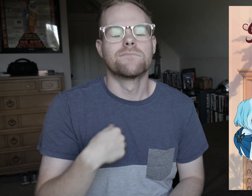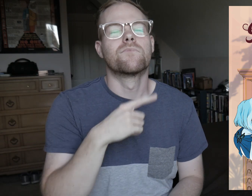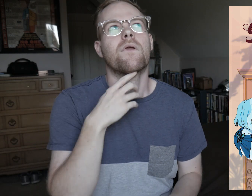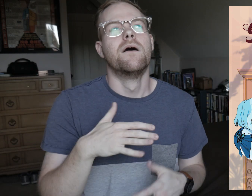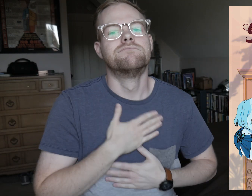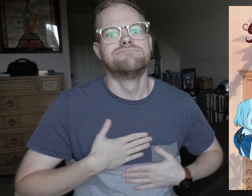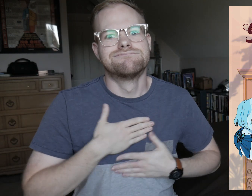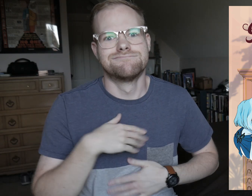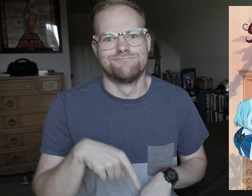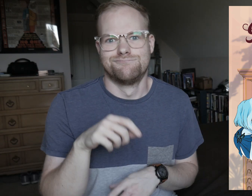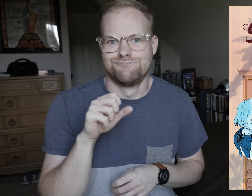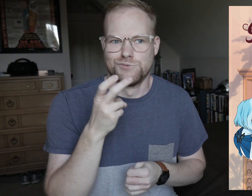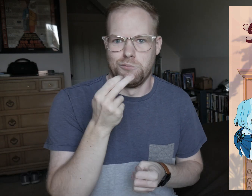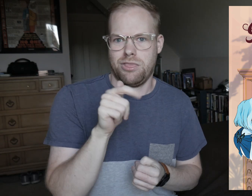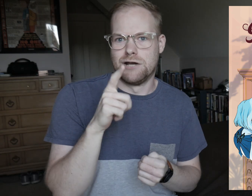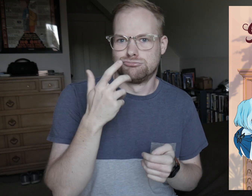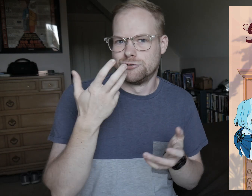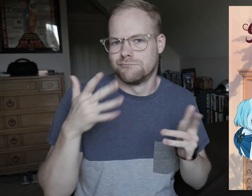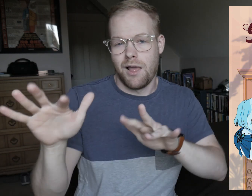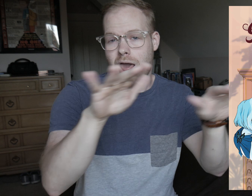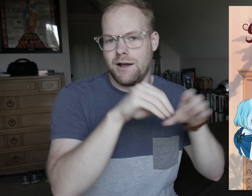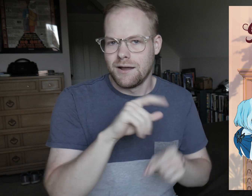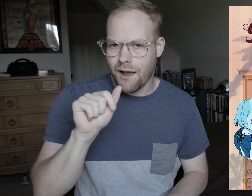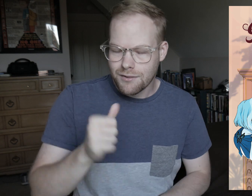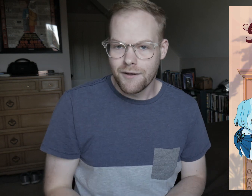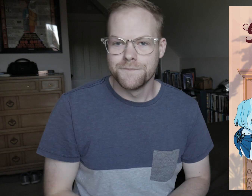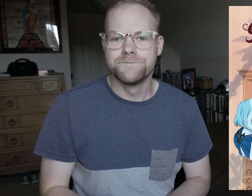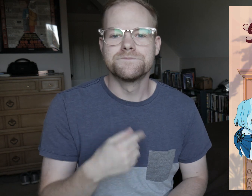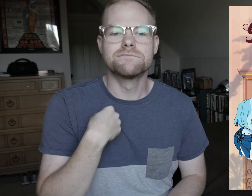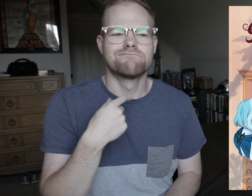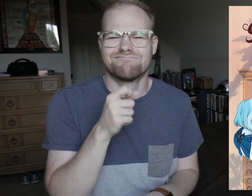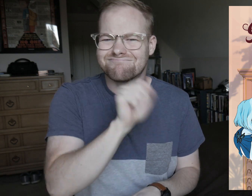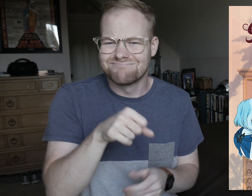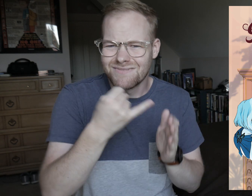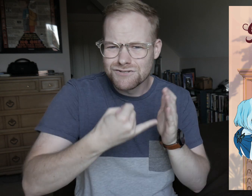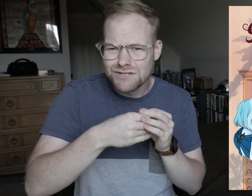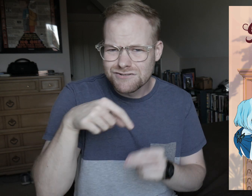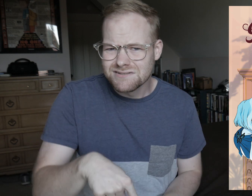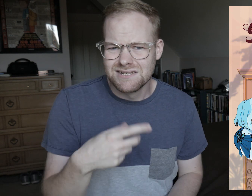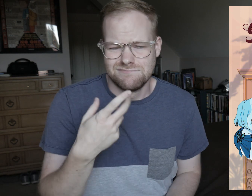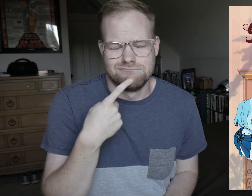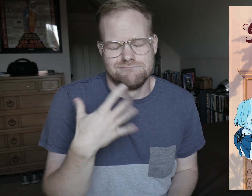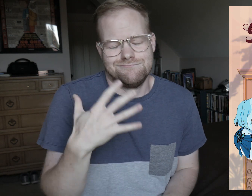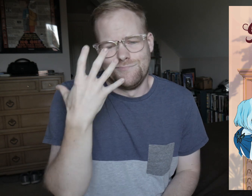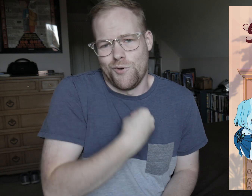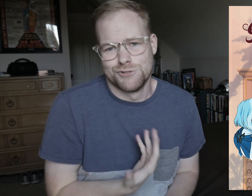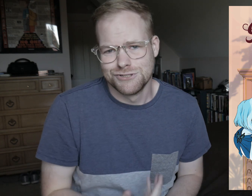I enormously enjoyed this supernatural romp in Los Angeles! I loved the illustrations in this, the art is just gorgeous.